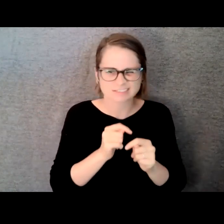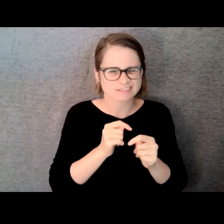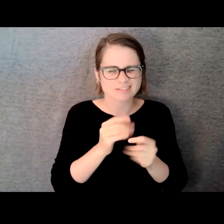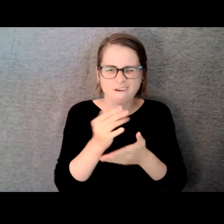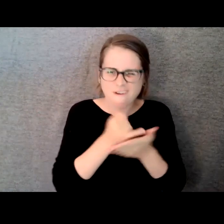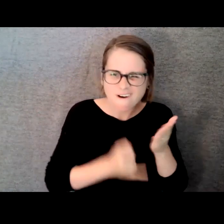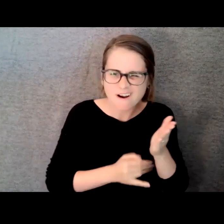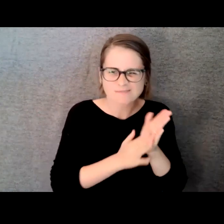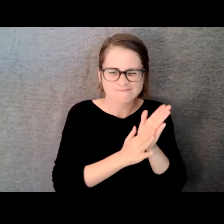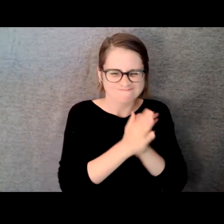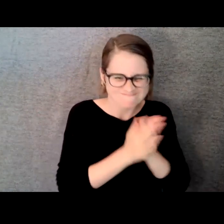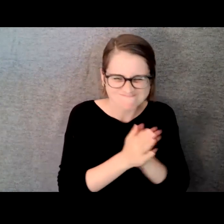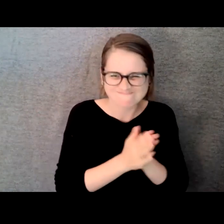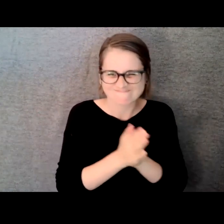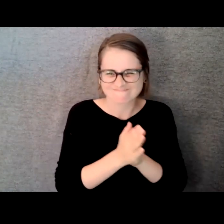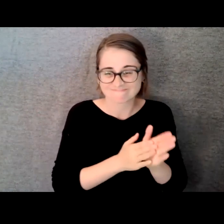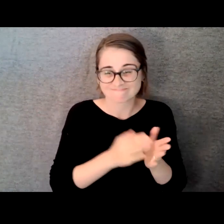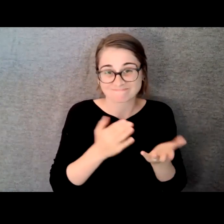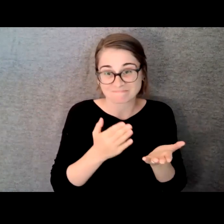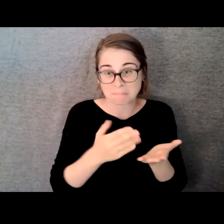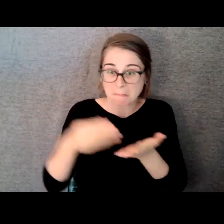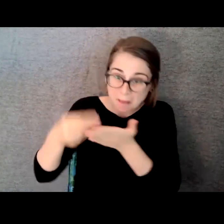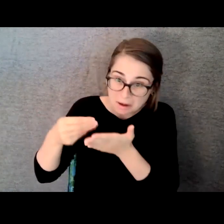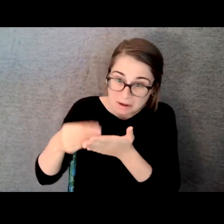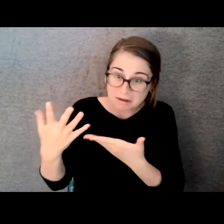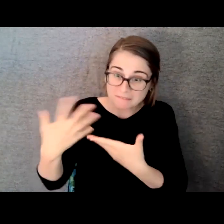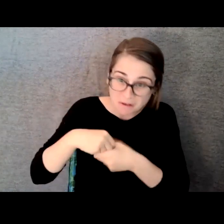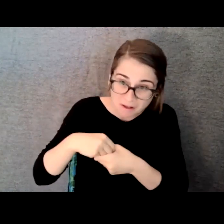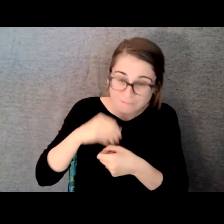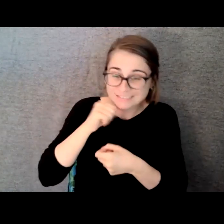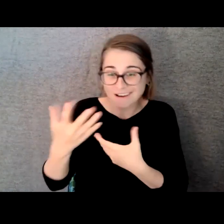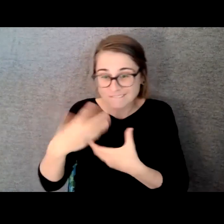then that I'll just always have to create. It's just something I do. And so I started